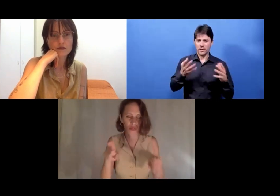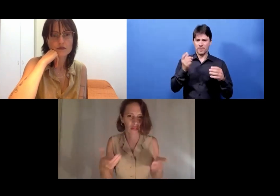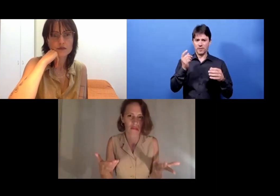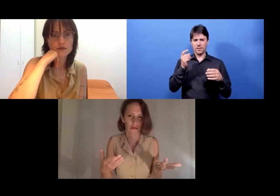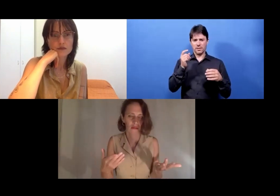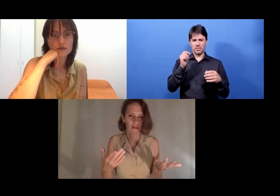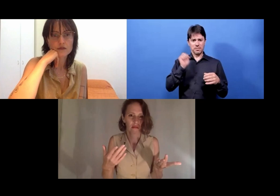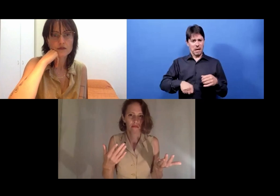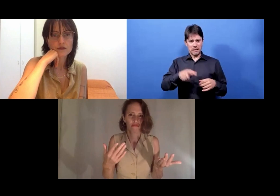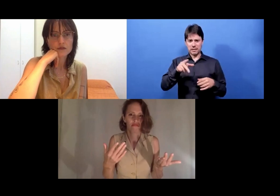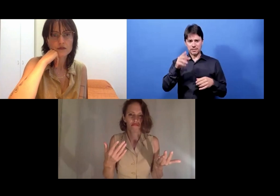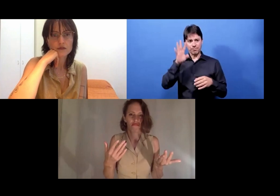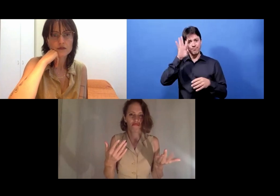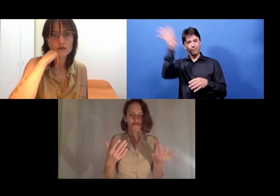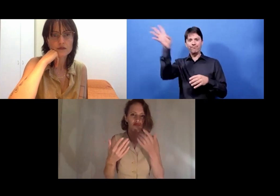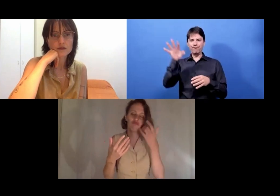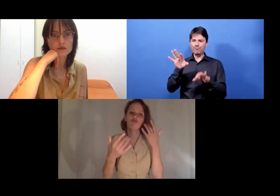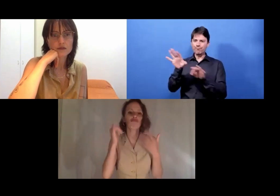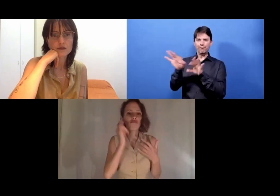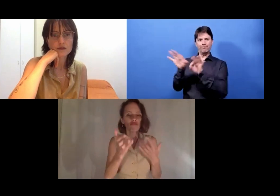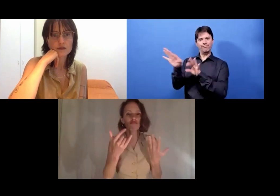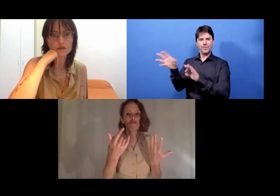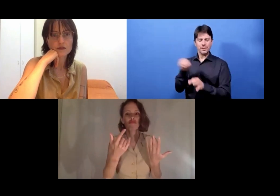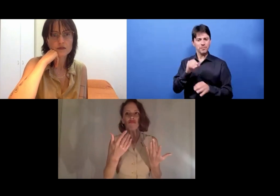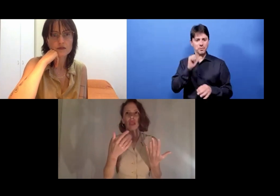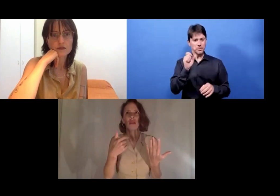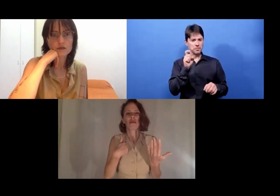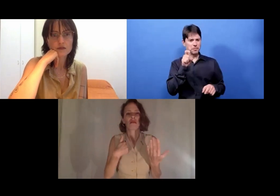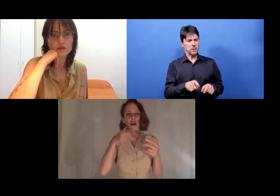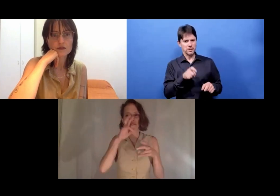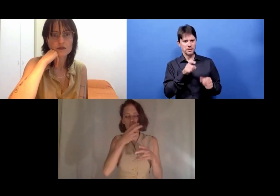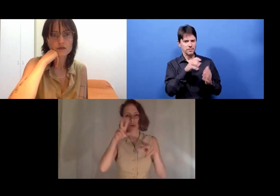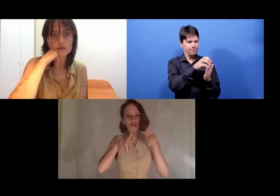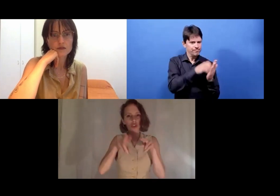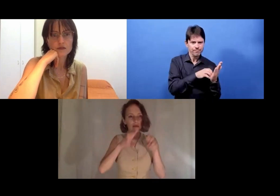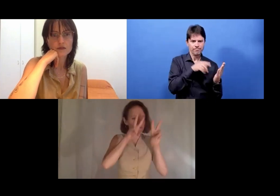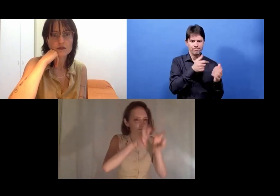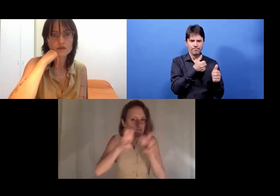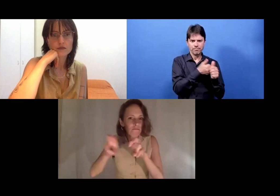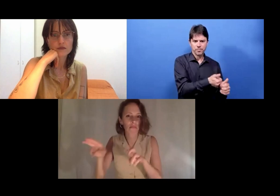It doesn't have to do with music as such.